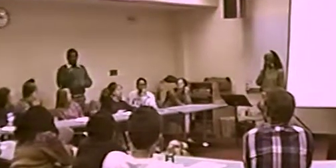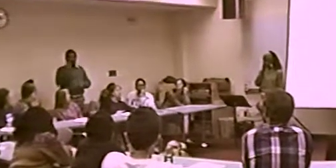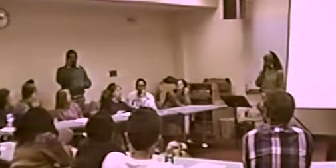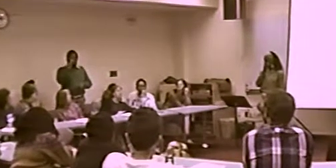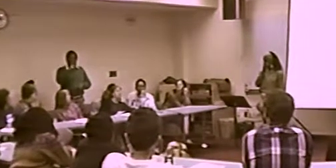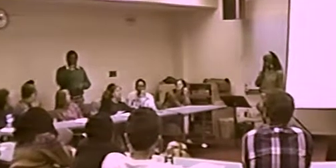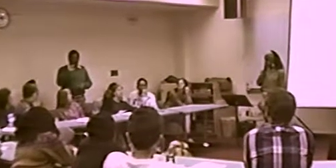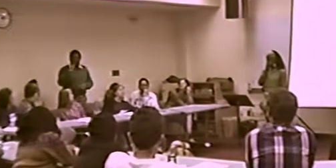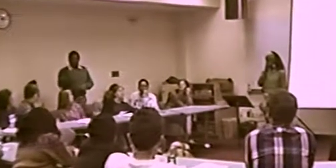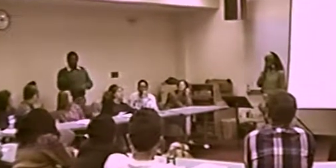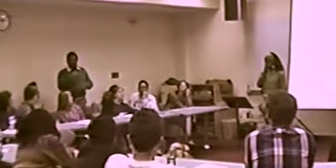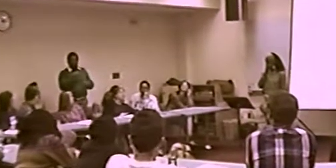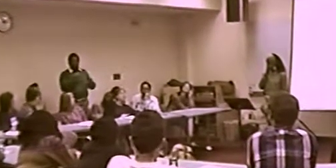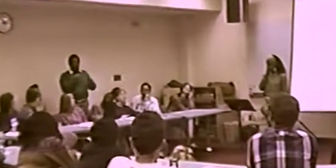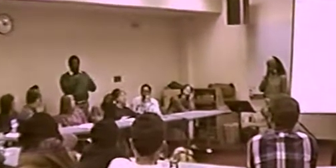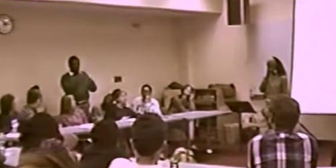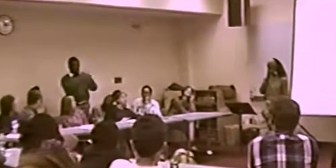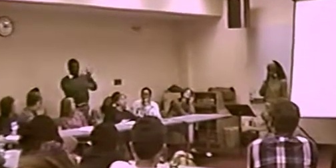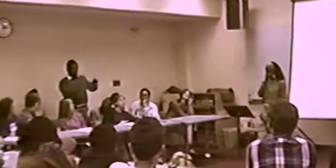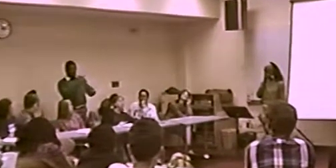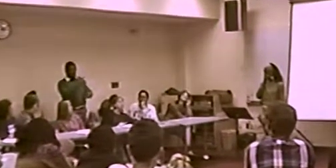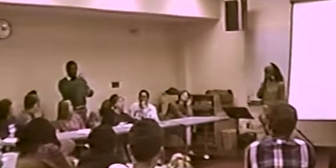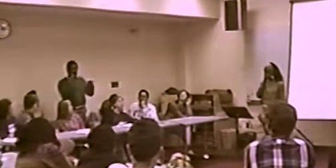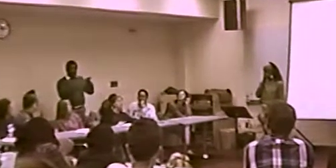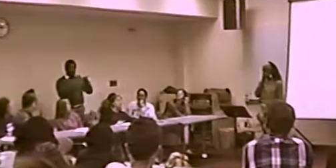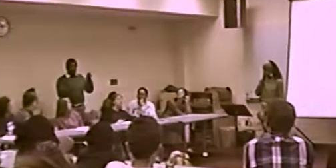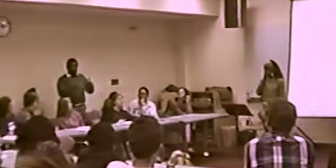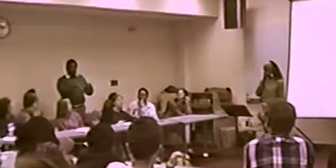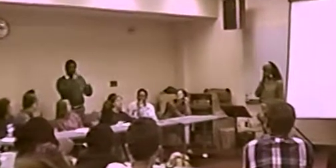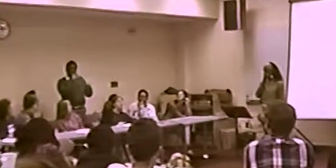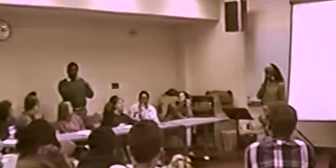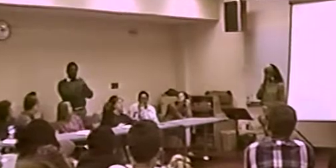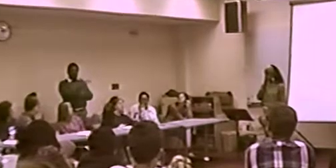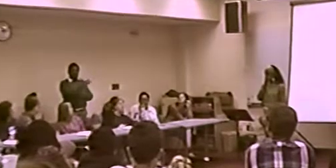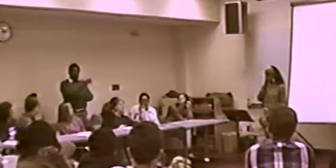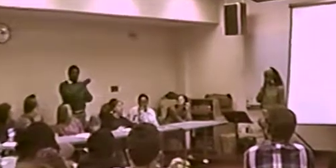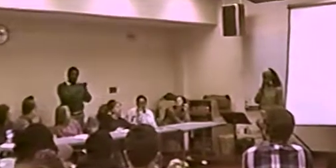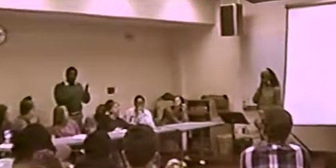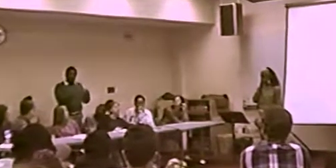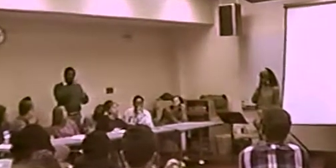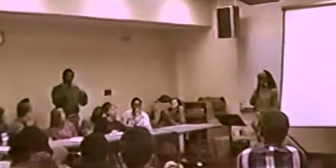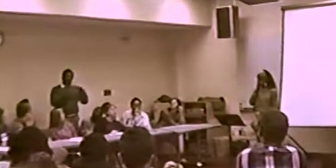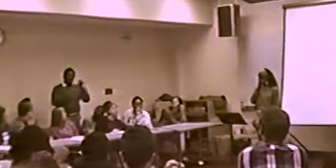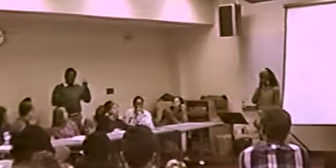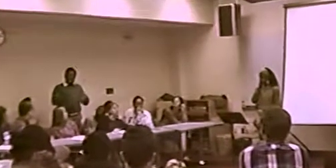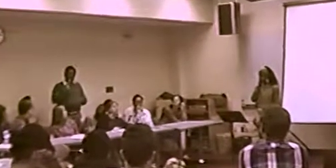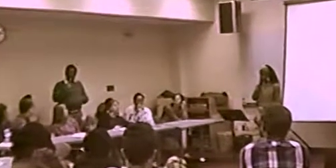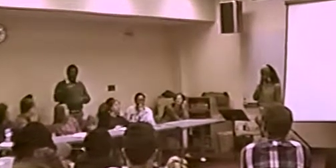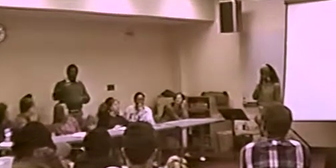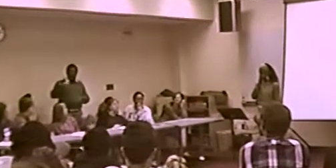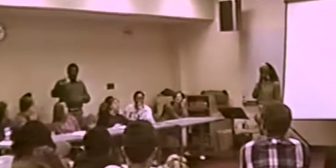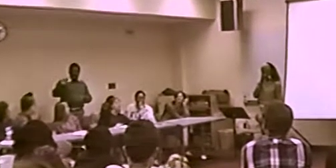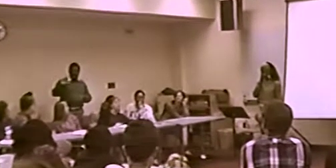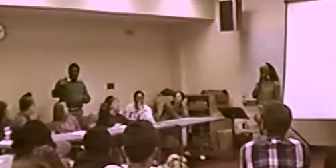I IDENTIFY MYSELF AS A BLACK PERSON. I GREW UP IN A BLACK FAMILY. YOU KNOW,